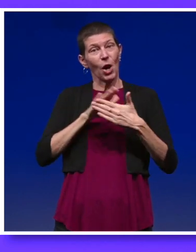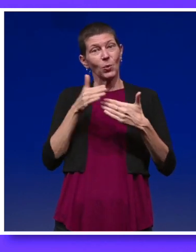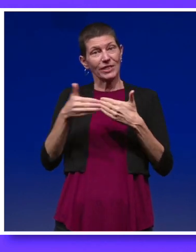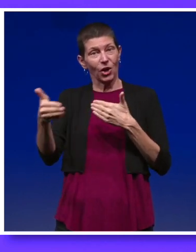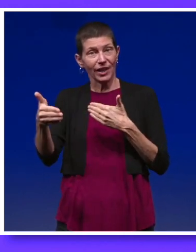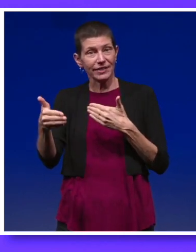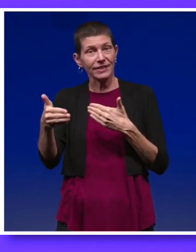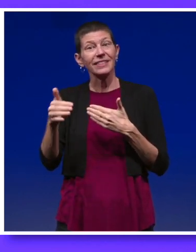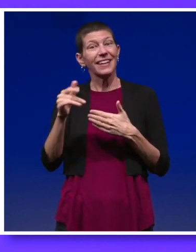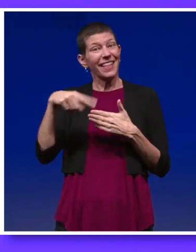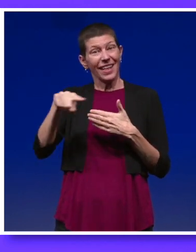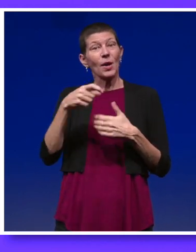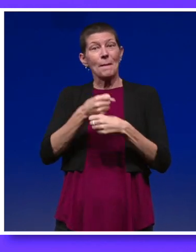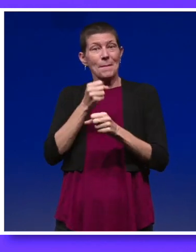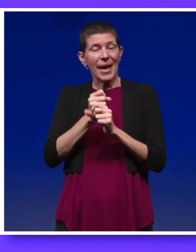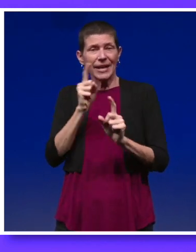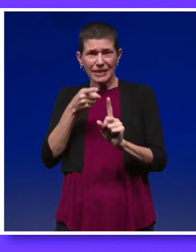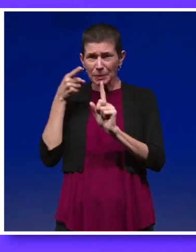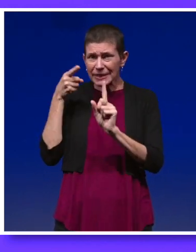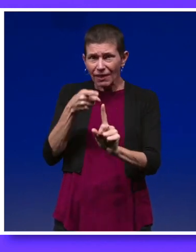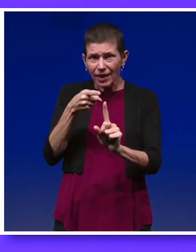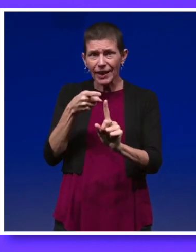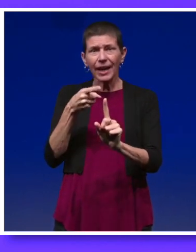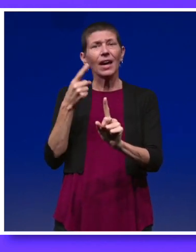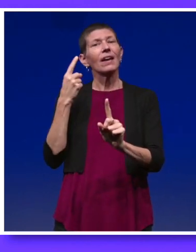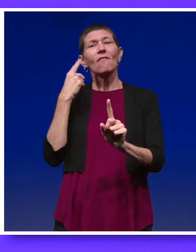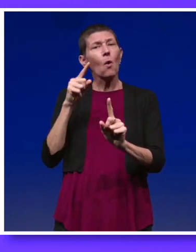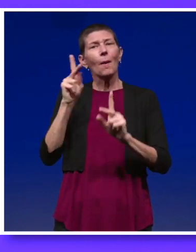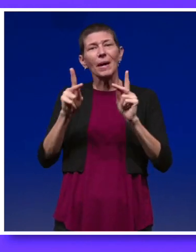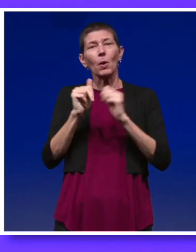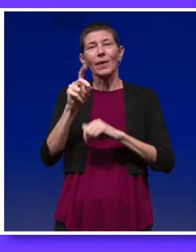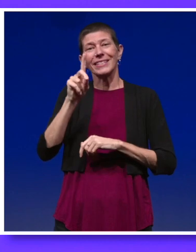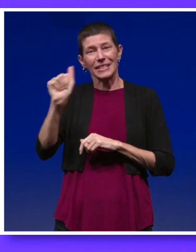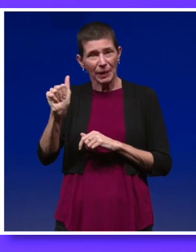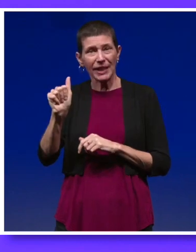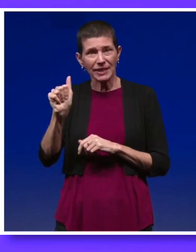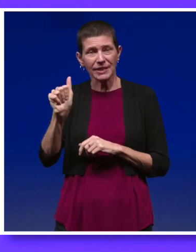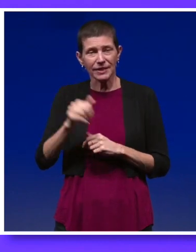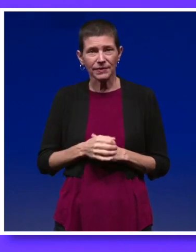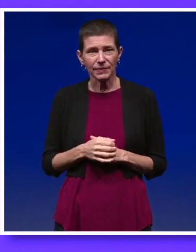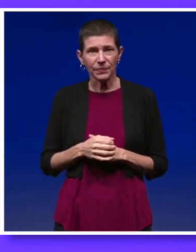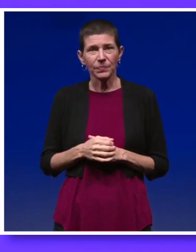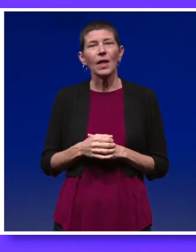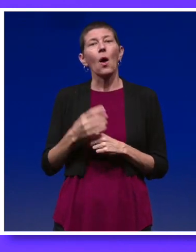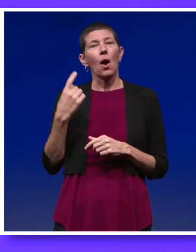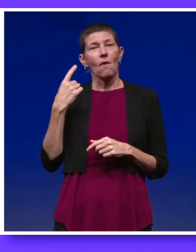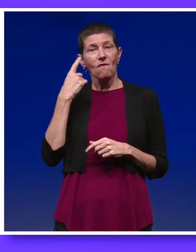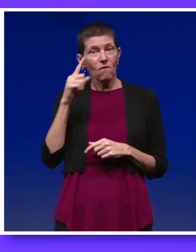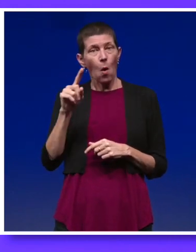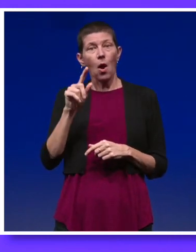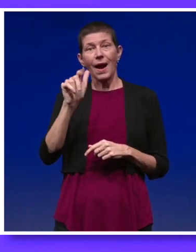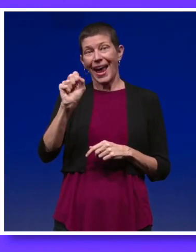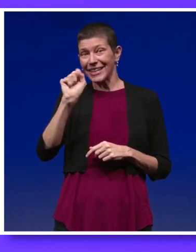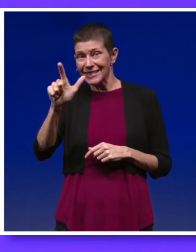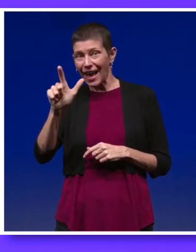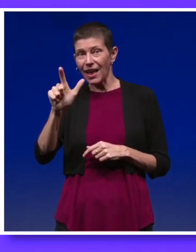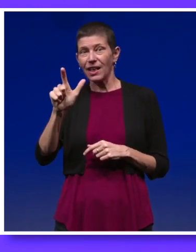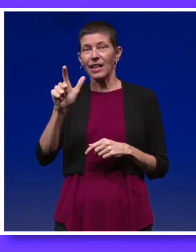which was created specifically with people with disabilities in mind and for ASL speakers.